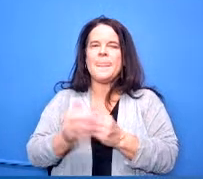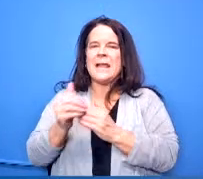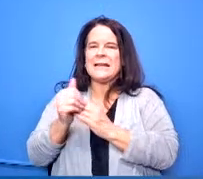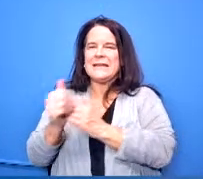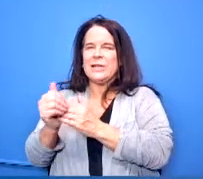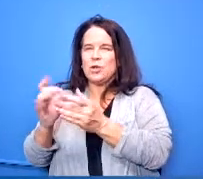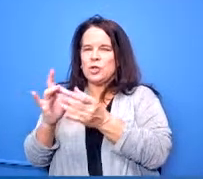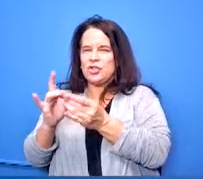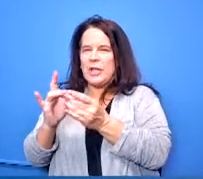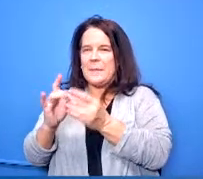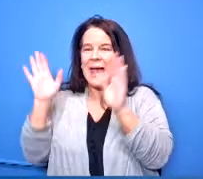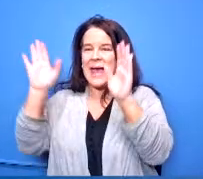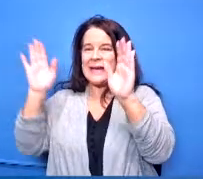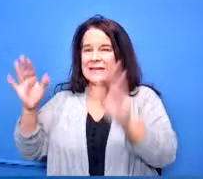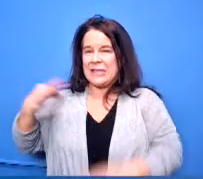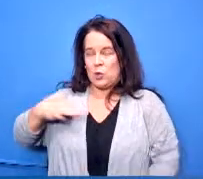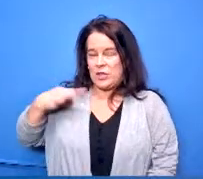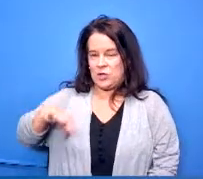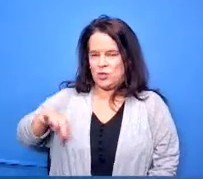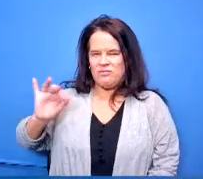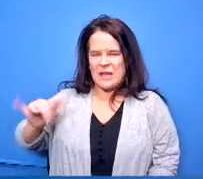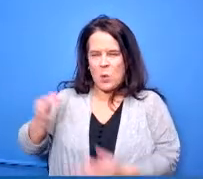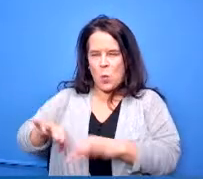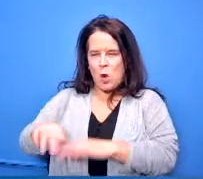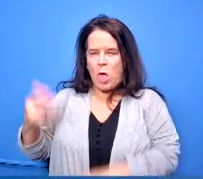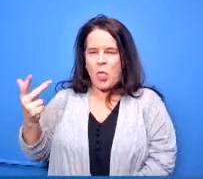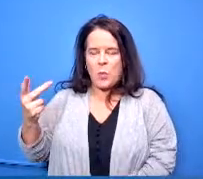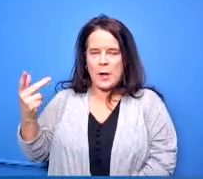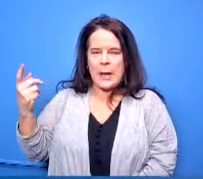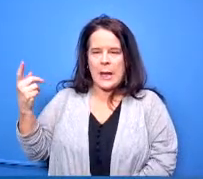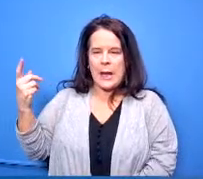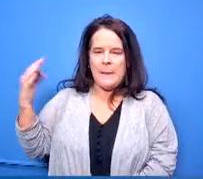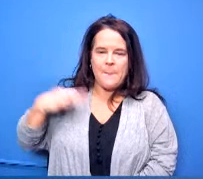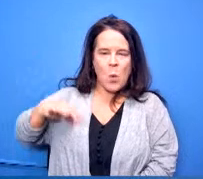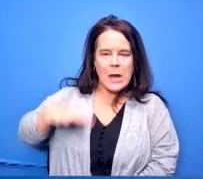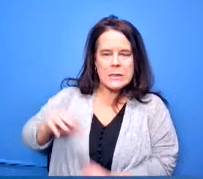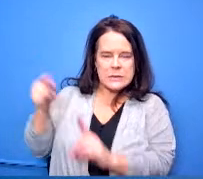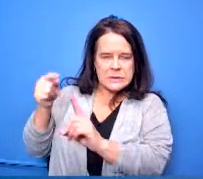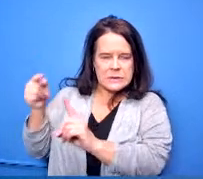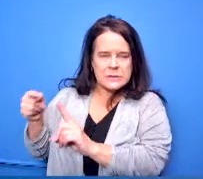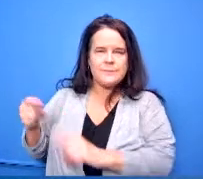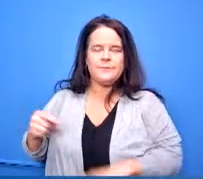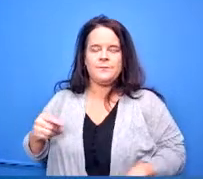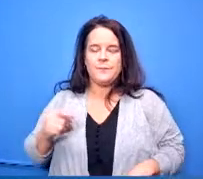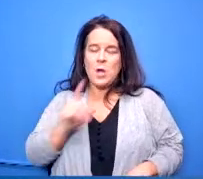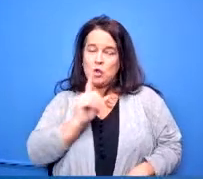is a three-point credential and we have about 20 teachers trained right now two minimum per